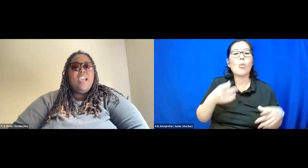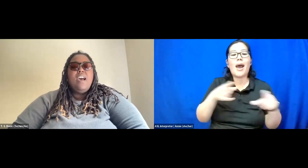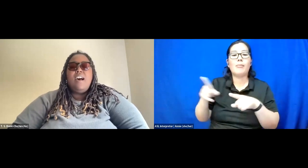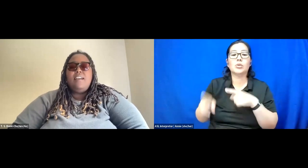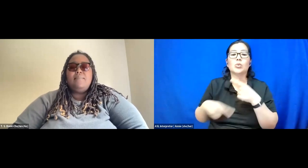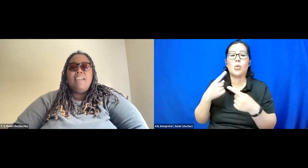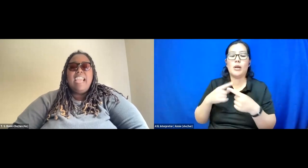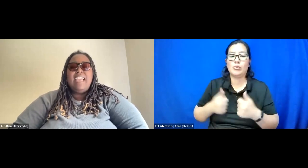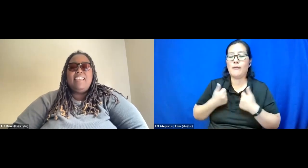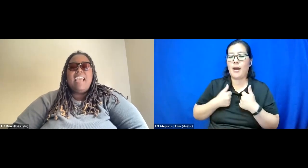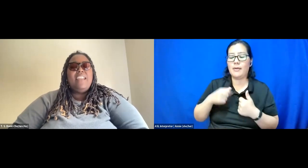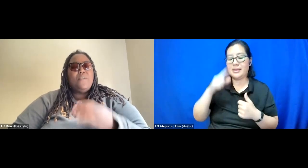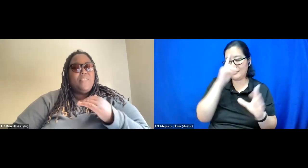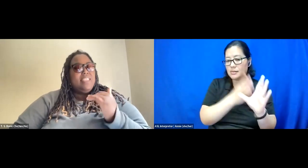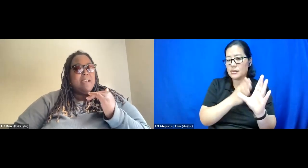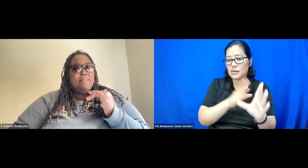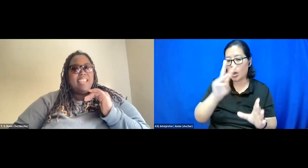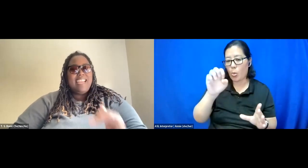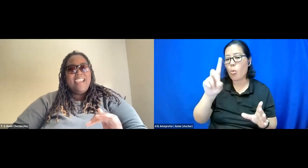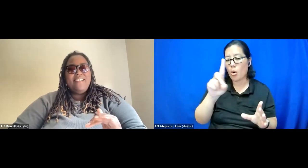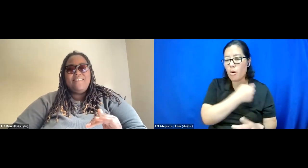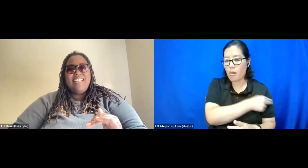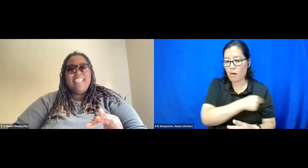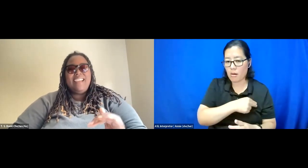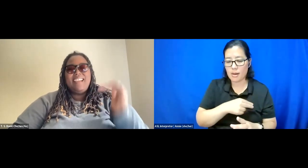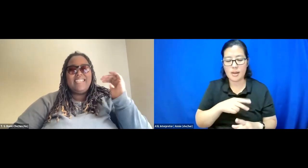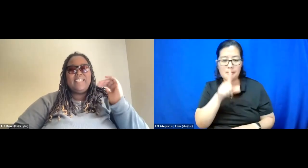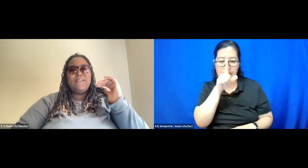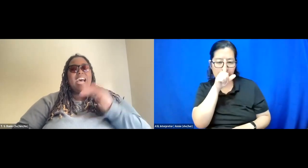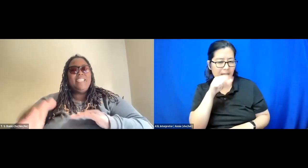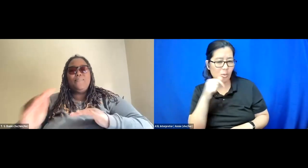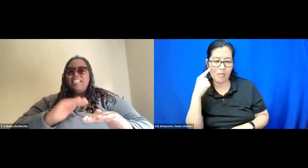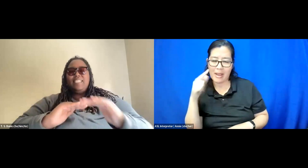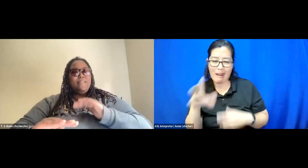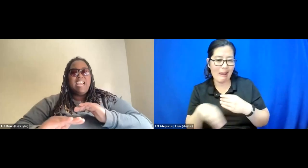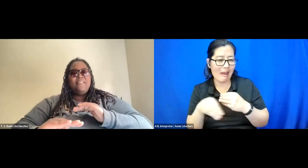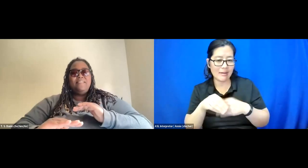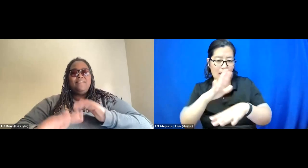And I don't think that I put that care note in there. And so, I just wanted to slow down.